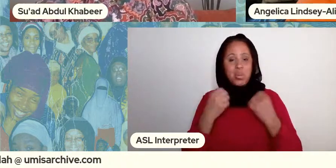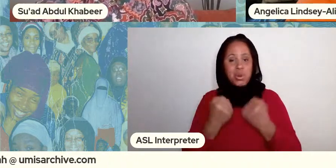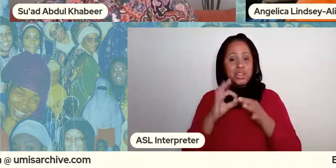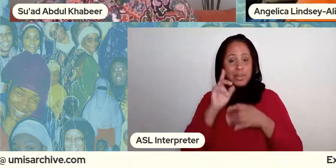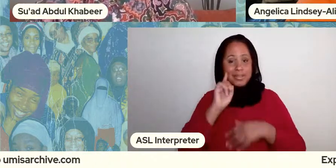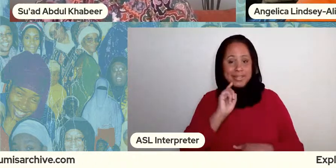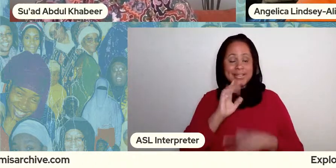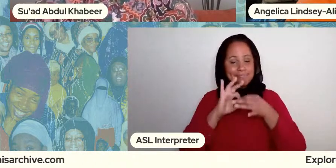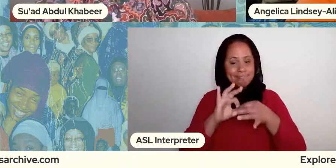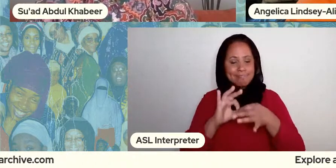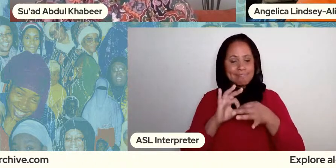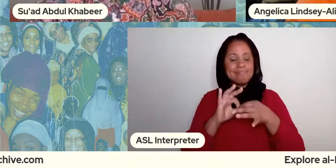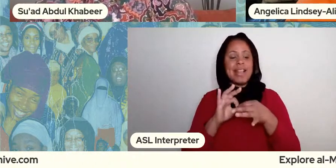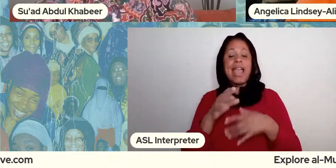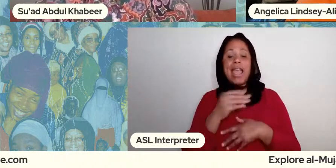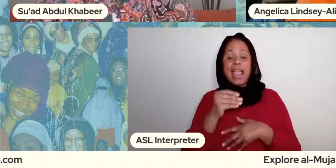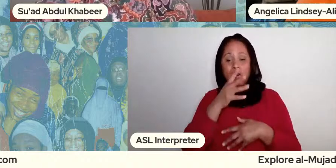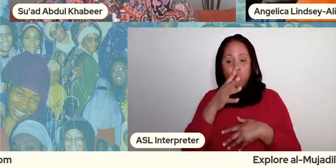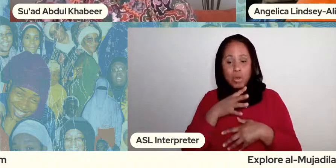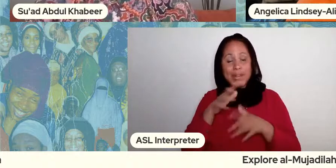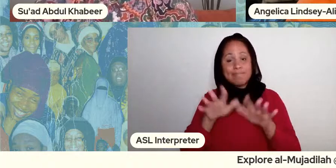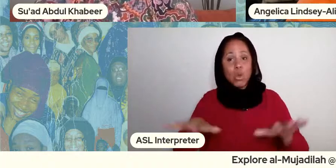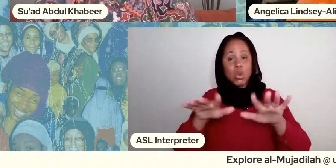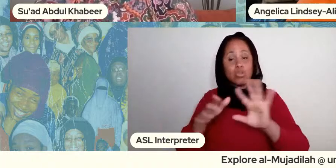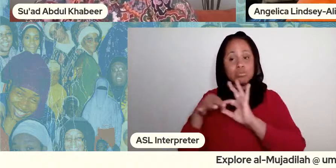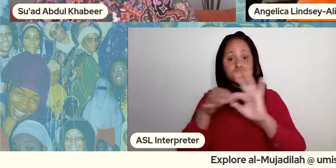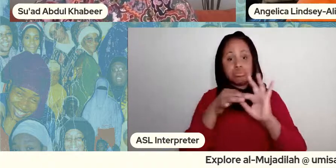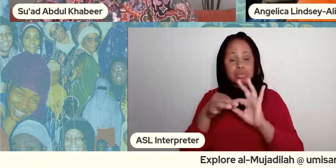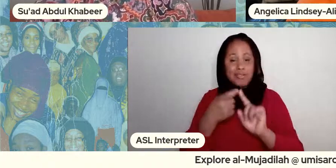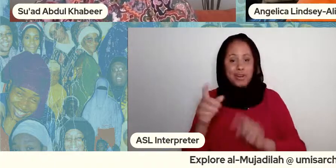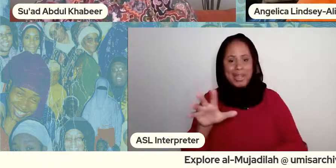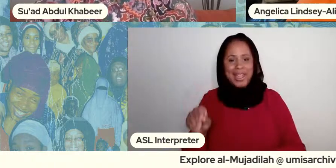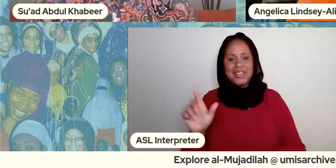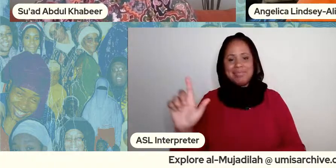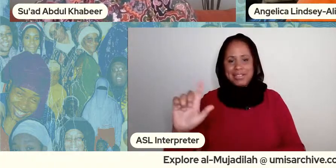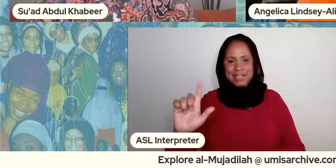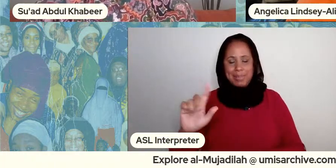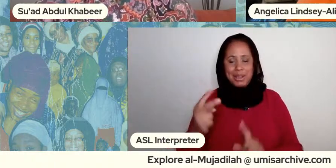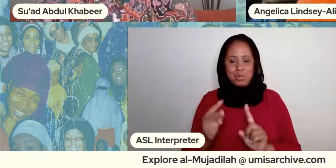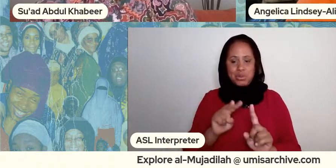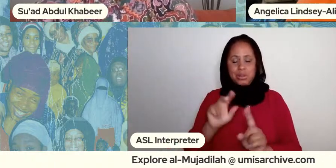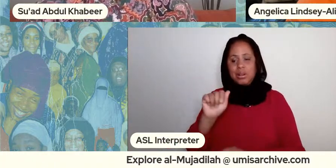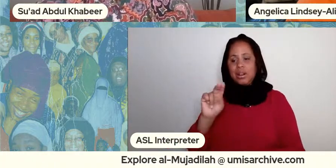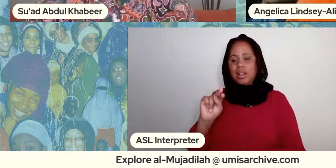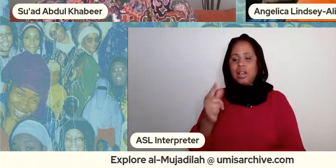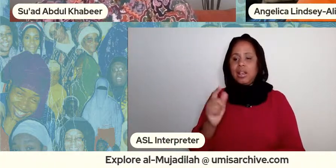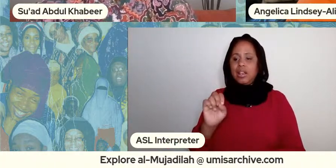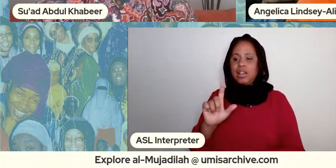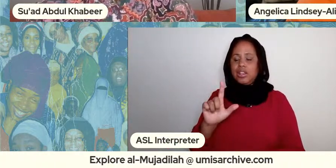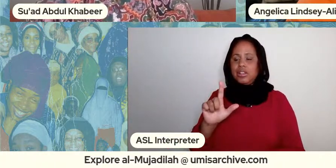african and islamic perspective angelica recently expanded her educational platform by founding